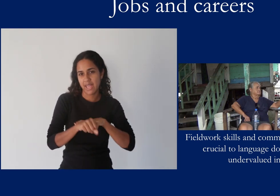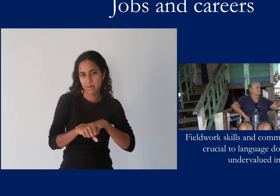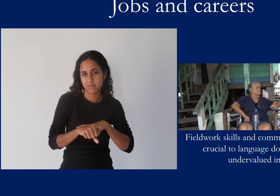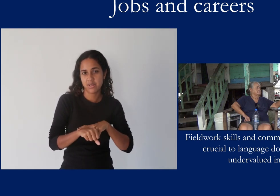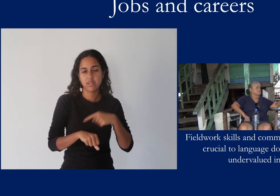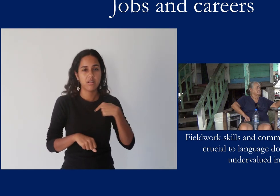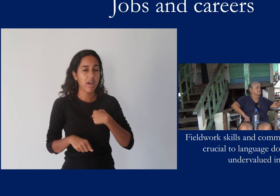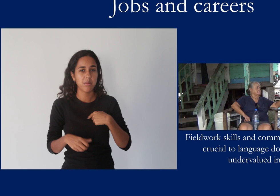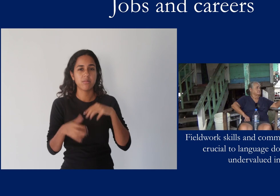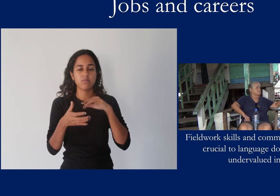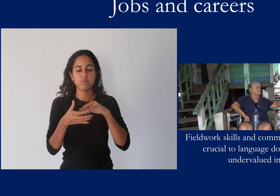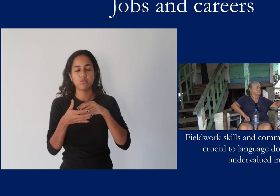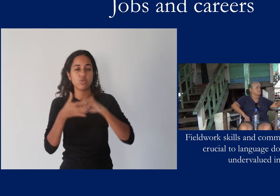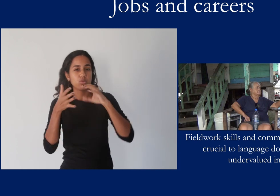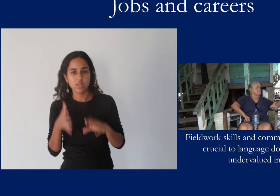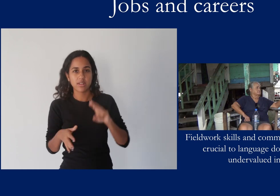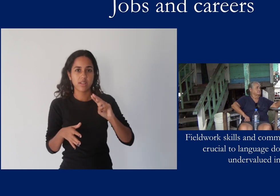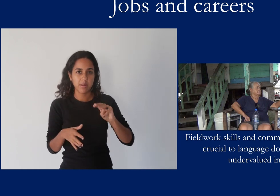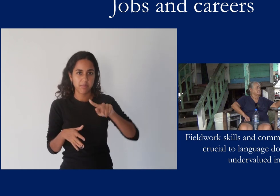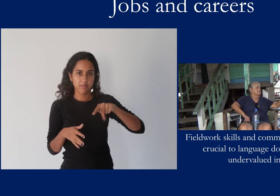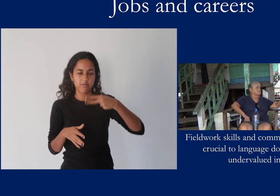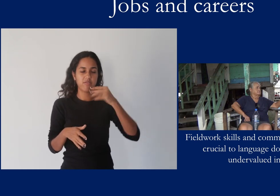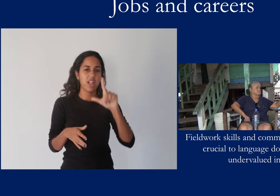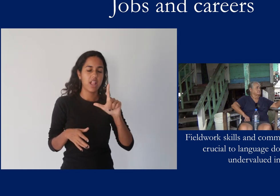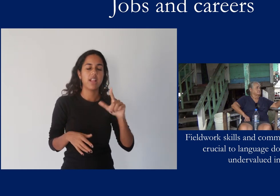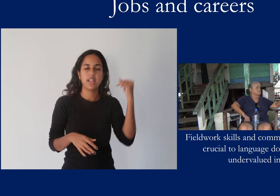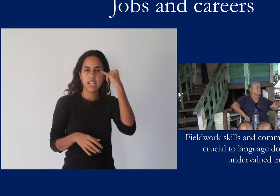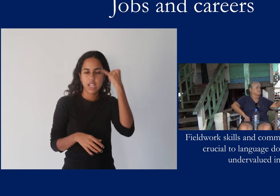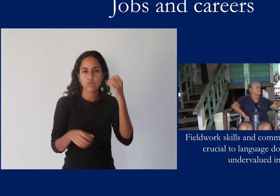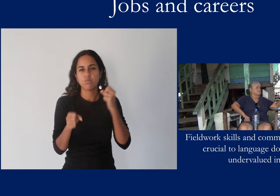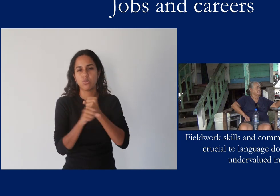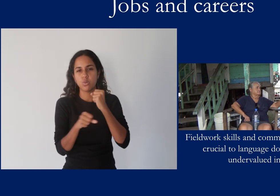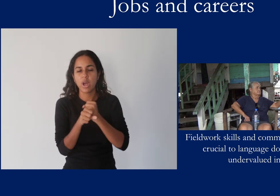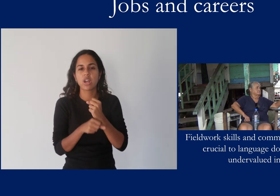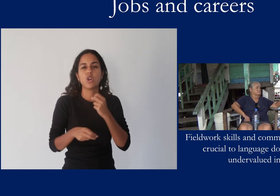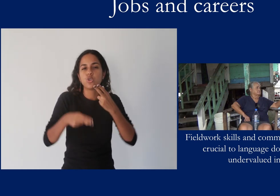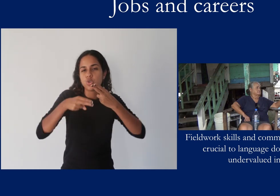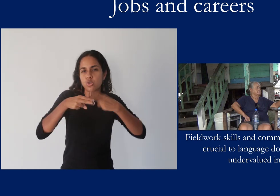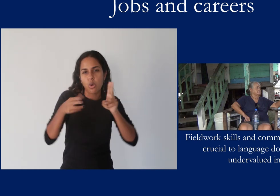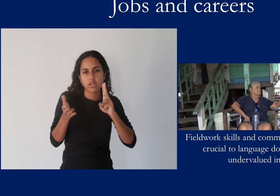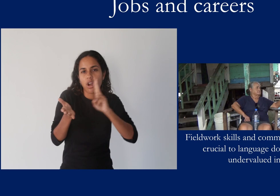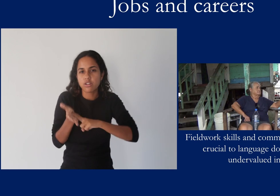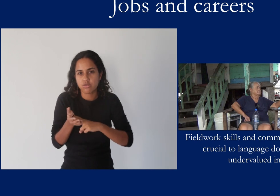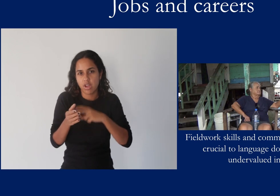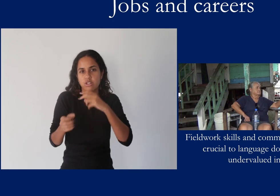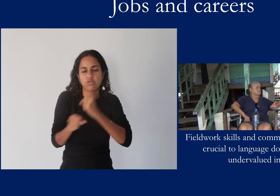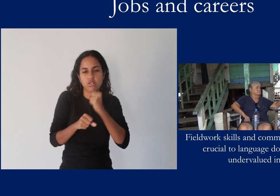I'm an MPhil student and Ian depends on short-term contracts on different projects.